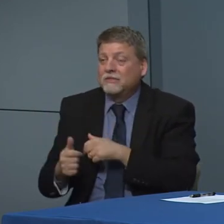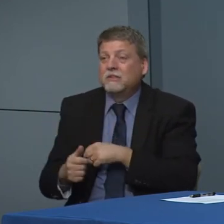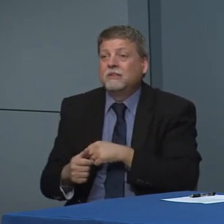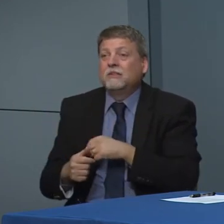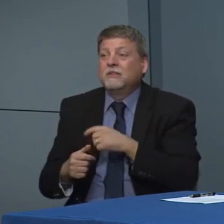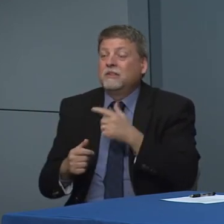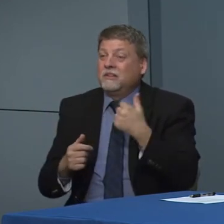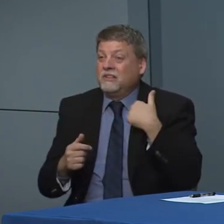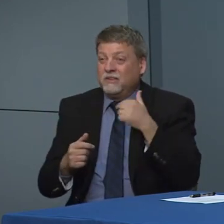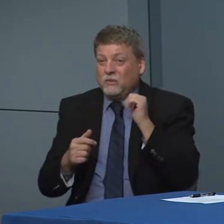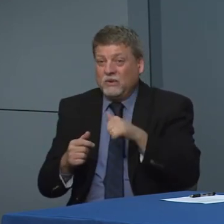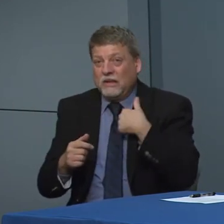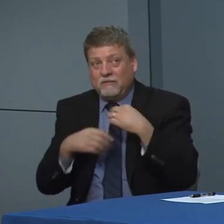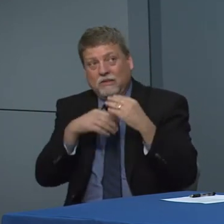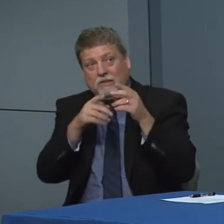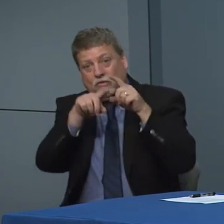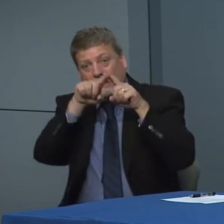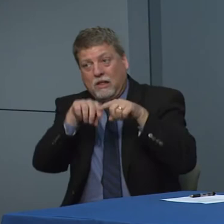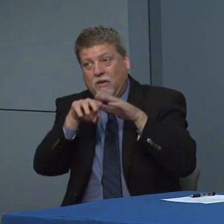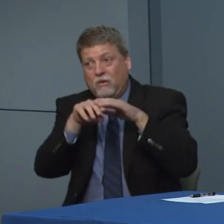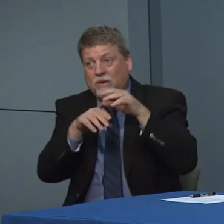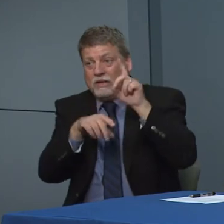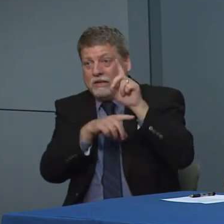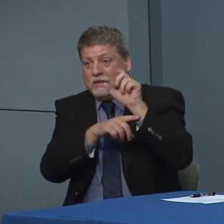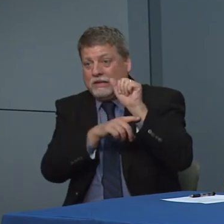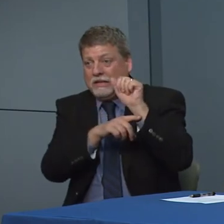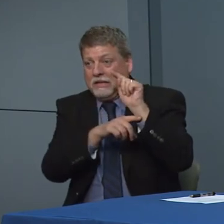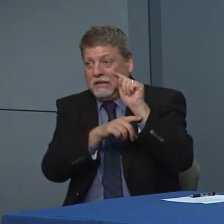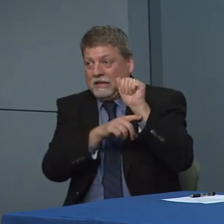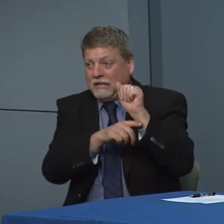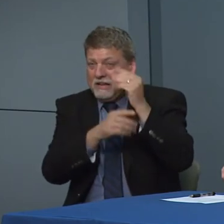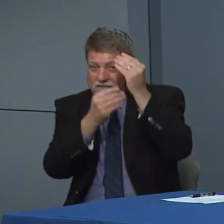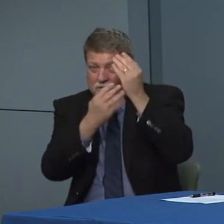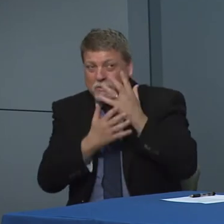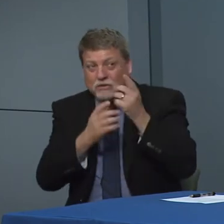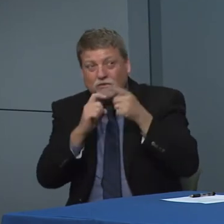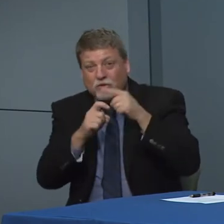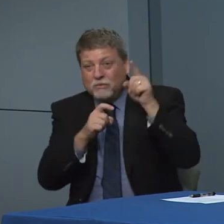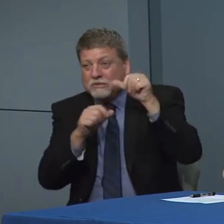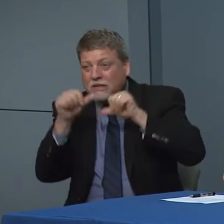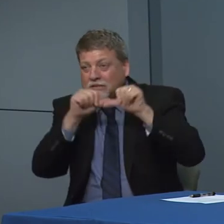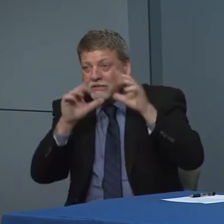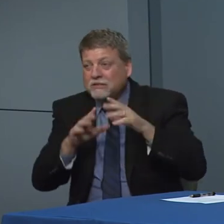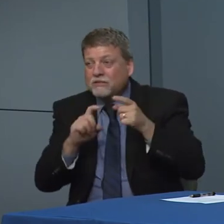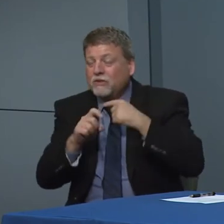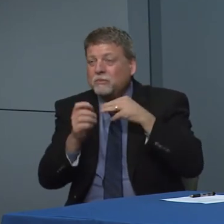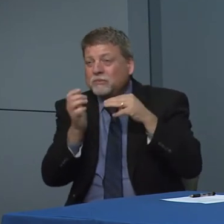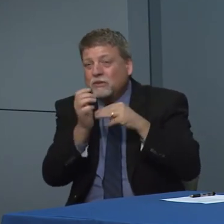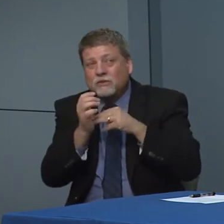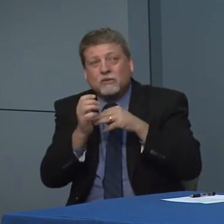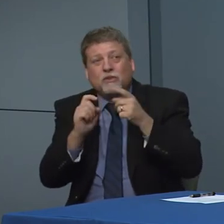The science. The advice from the CDC, but also what's happening around our communities getting feedback